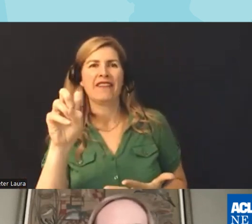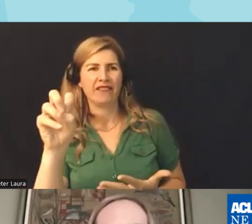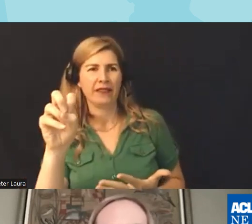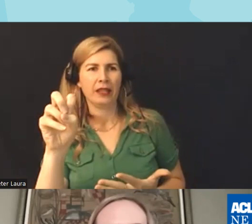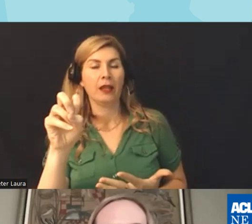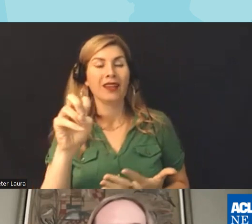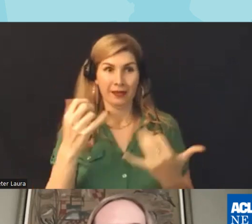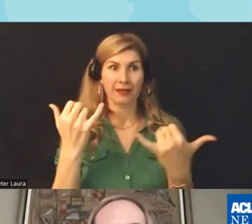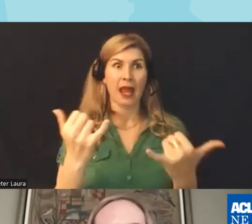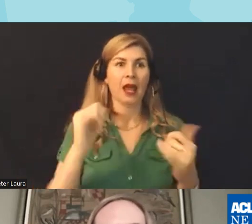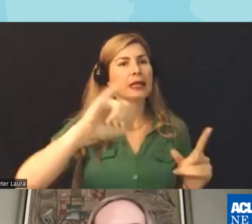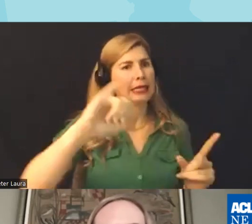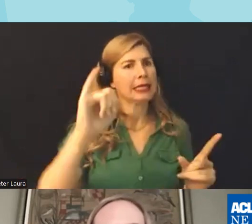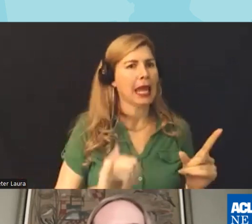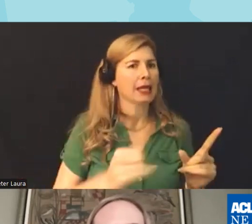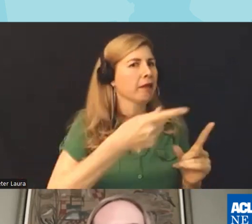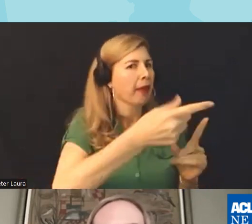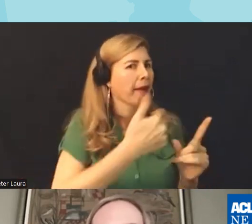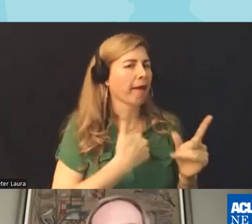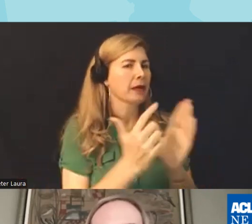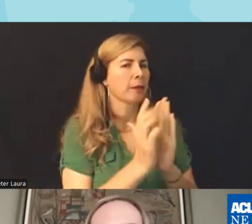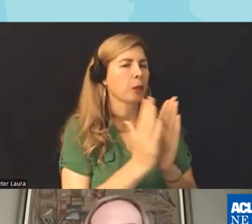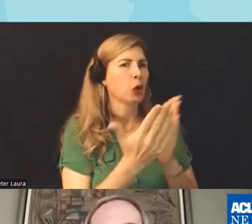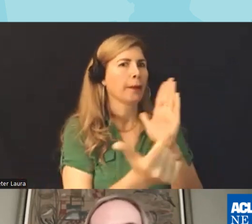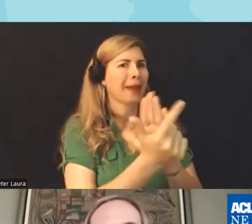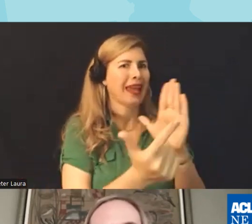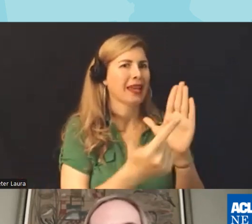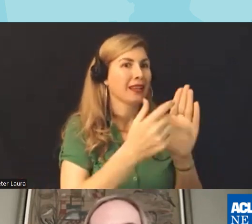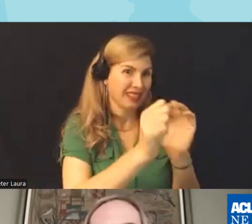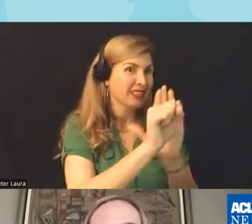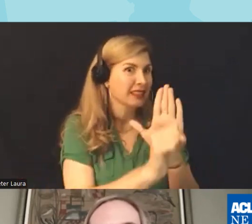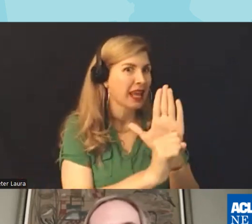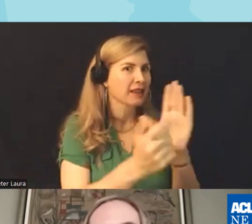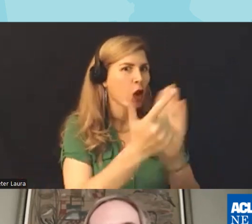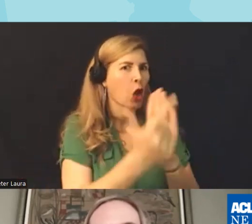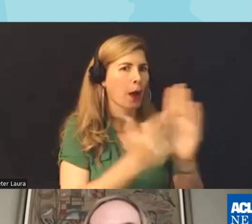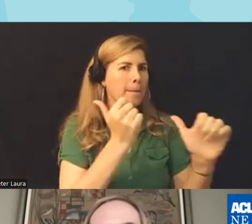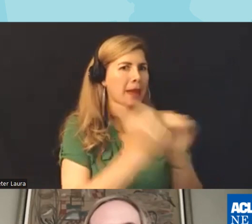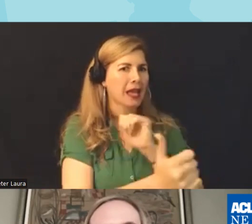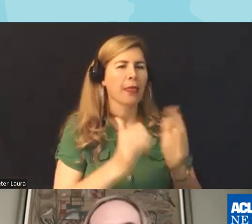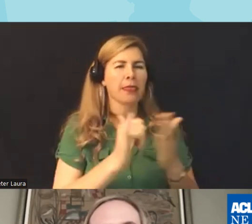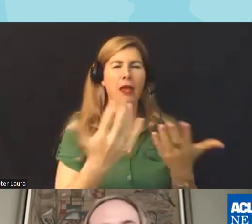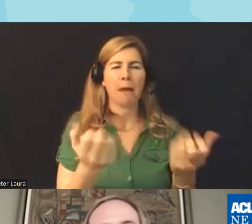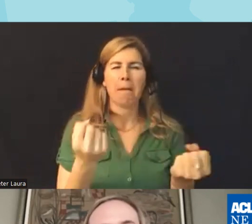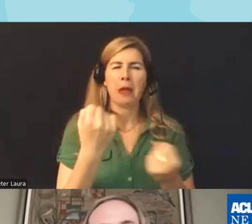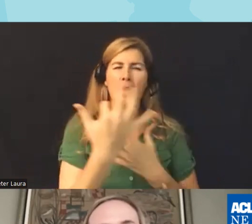in Indiana that was passed on a state level um it had taken years and years to even get a hearing